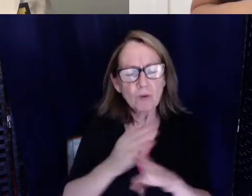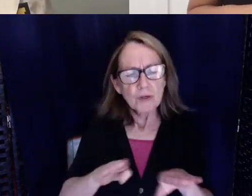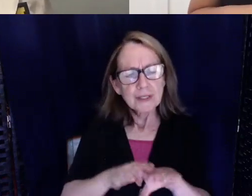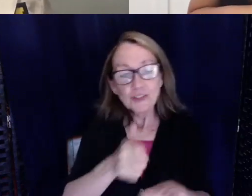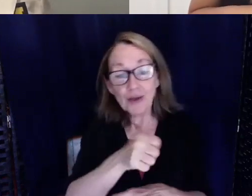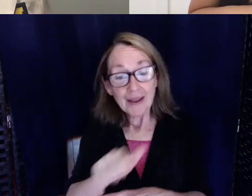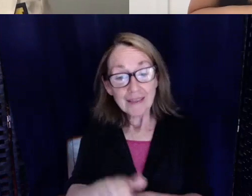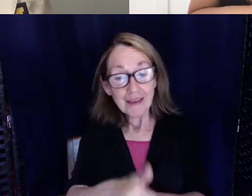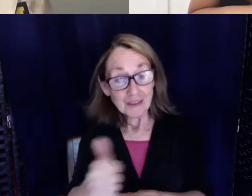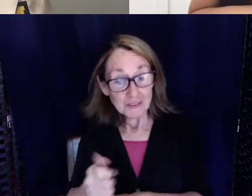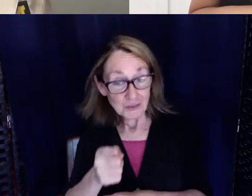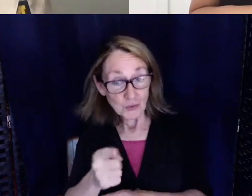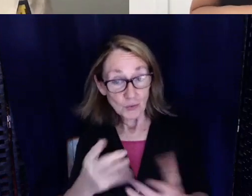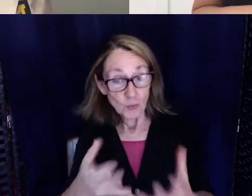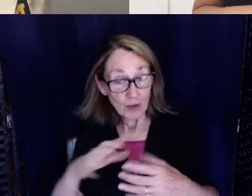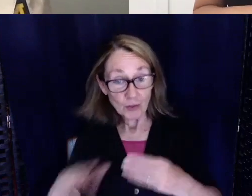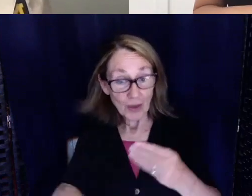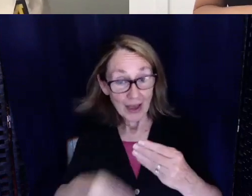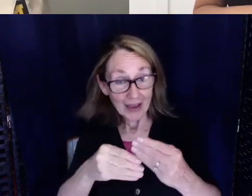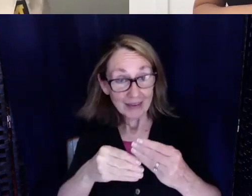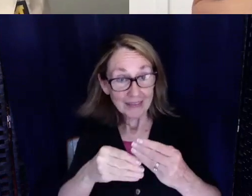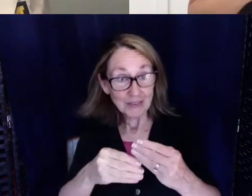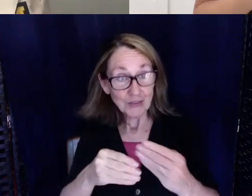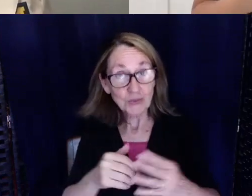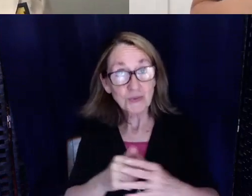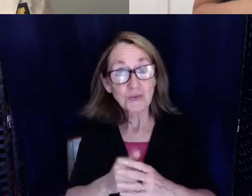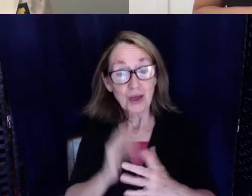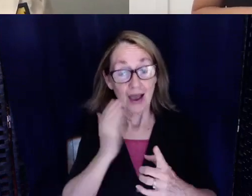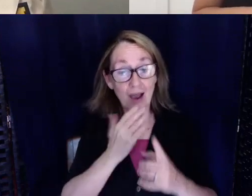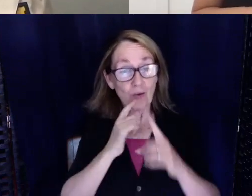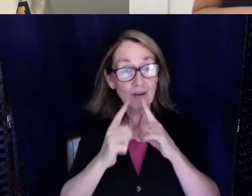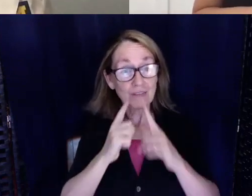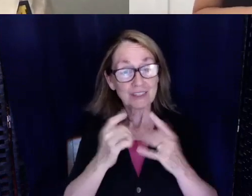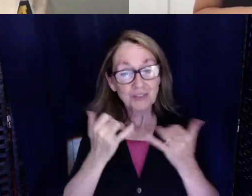that you wanted to add to our conversation today before we close?